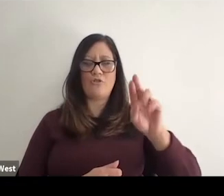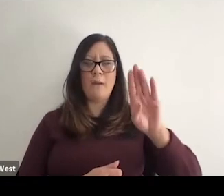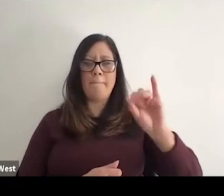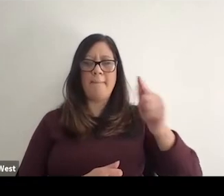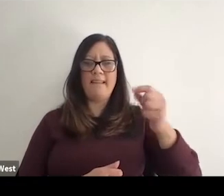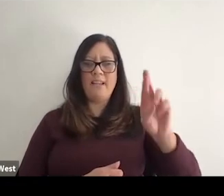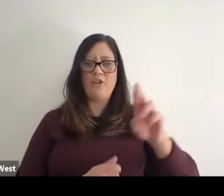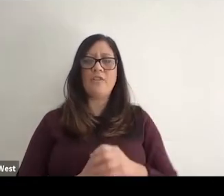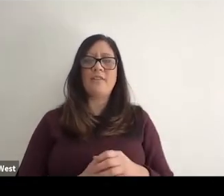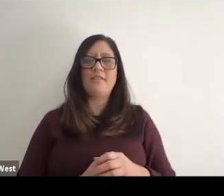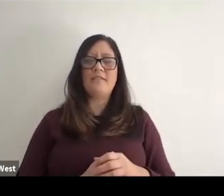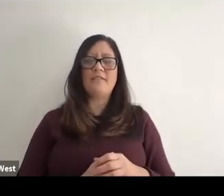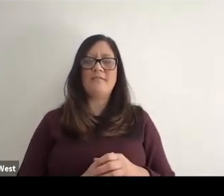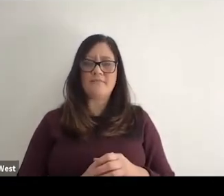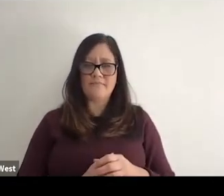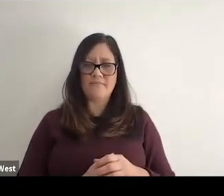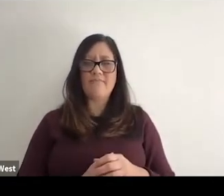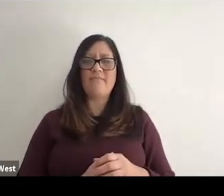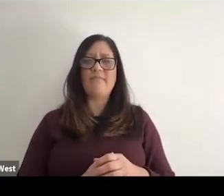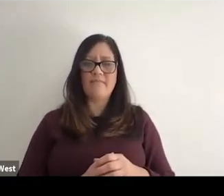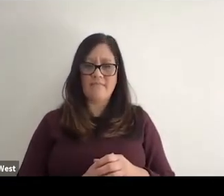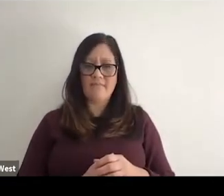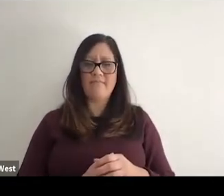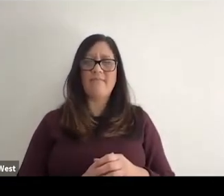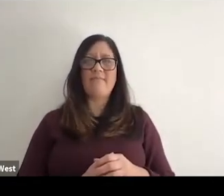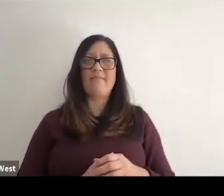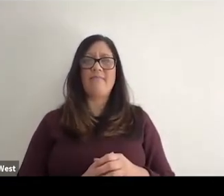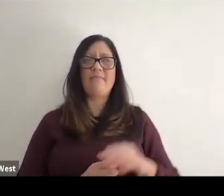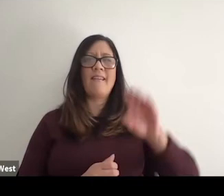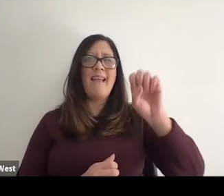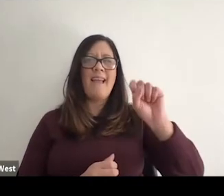and that's the relationship that Esther and lot of the top wheelchair